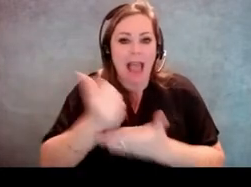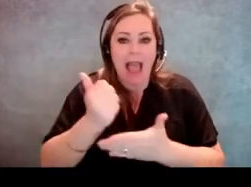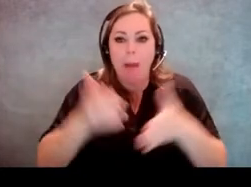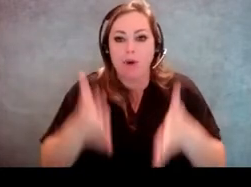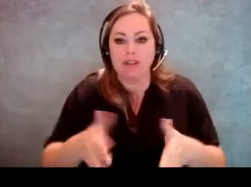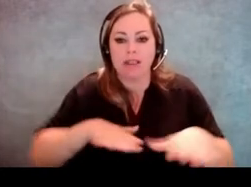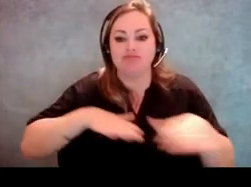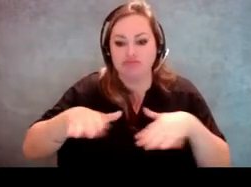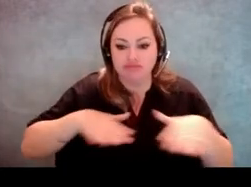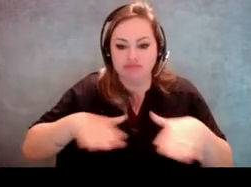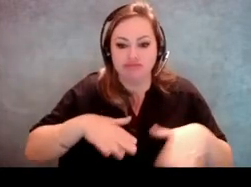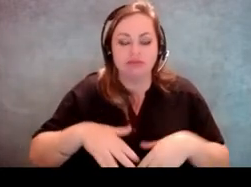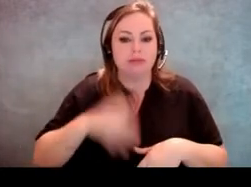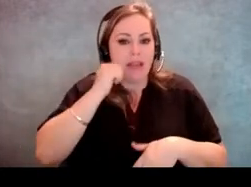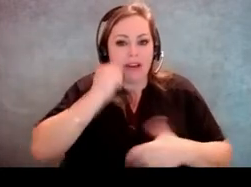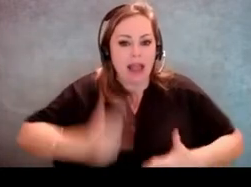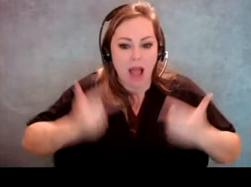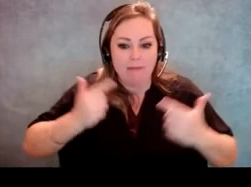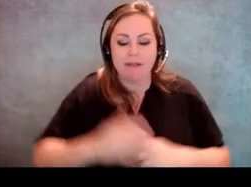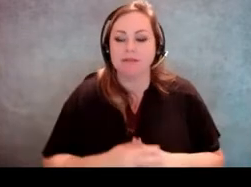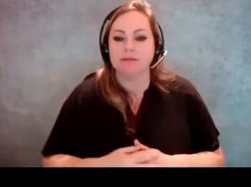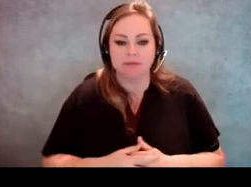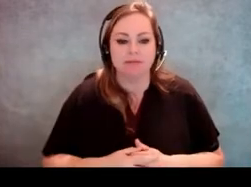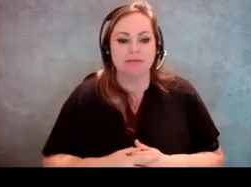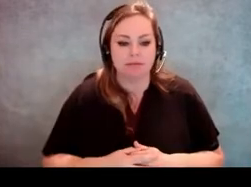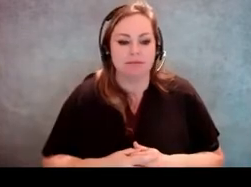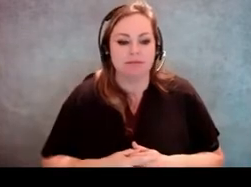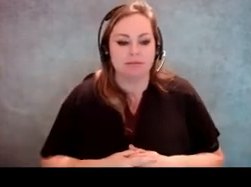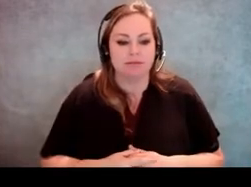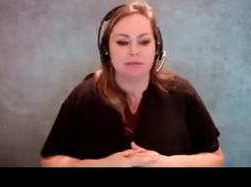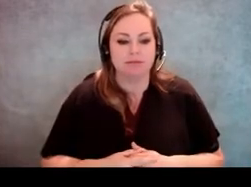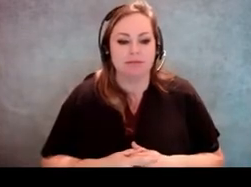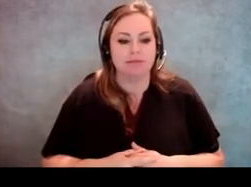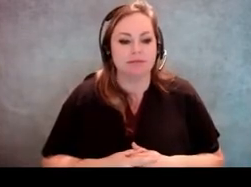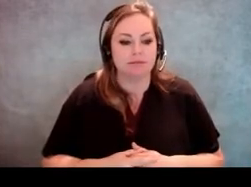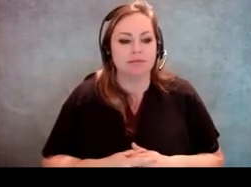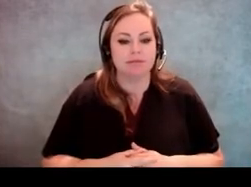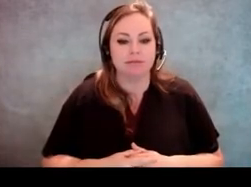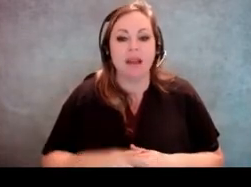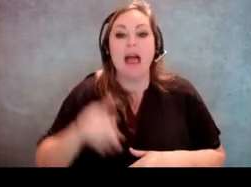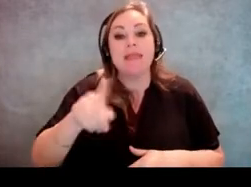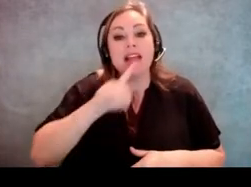in their day to day life. Generally speaking this is an extension of the individual's body.